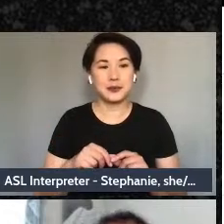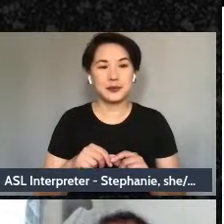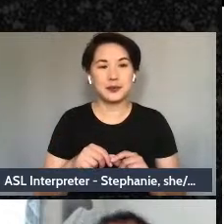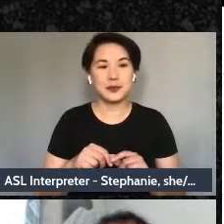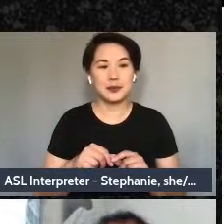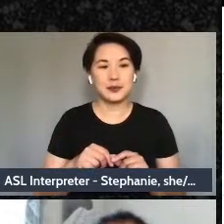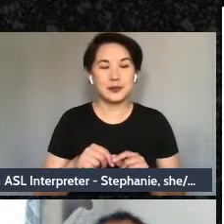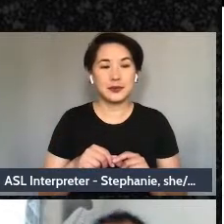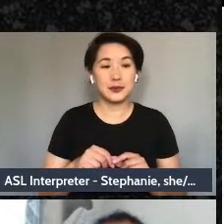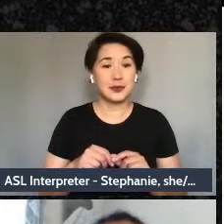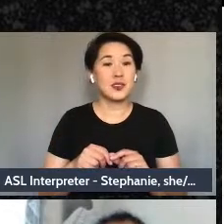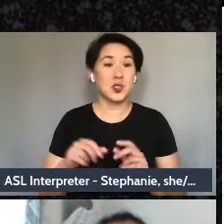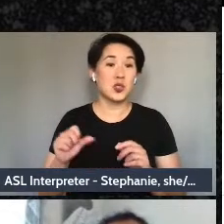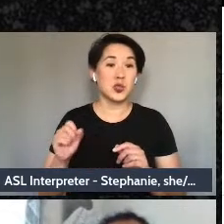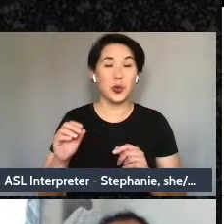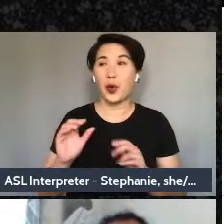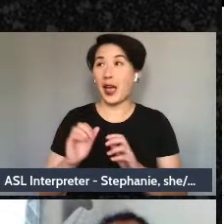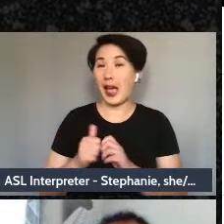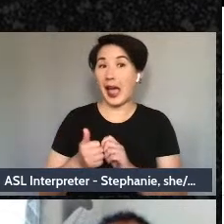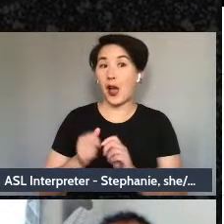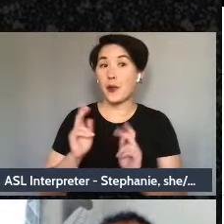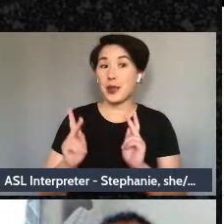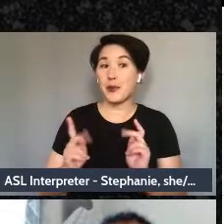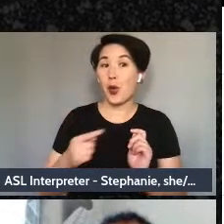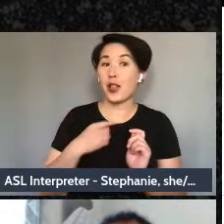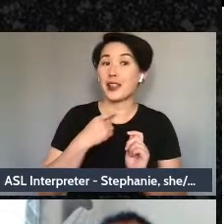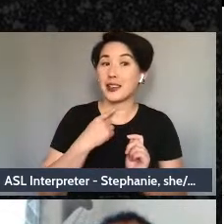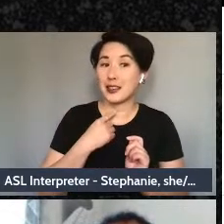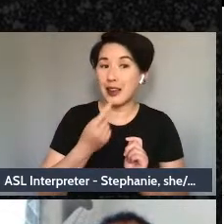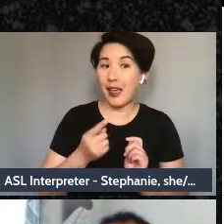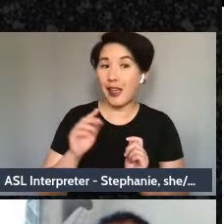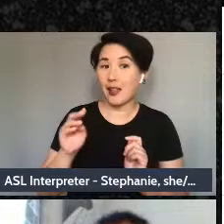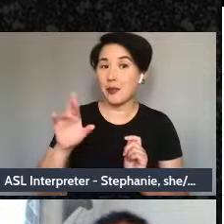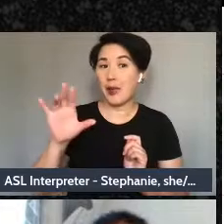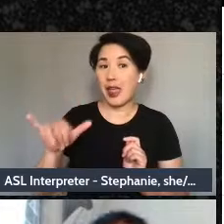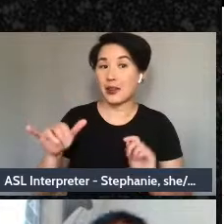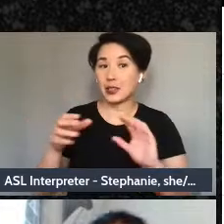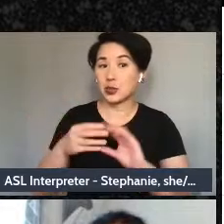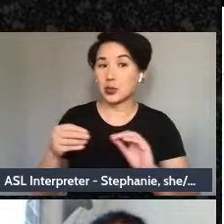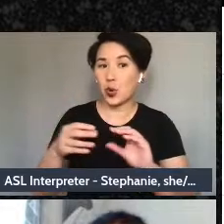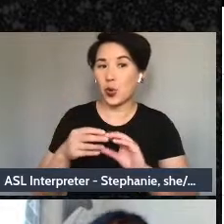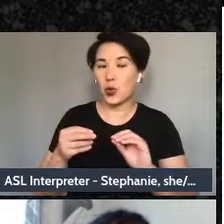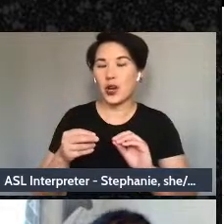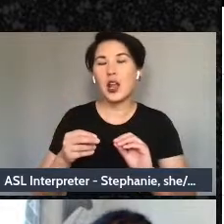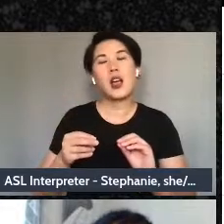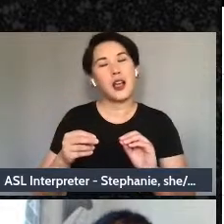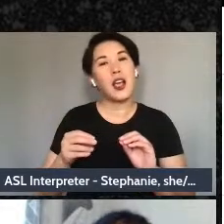her narrative is told is really indicative of a thinning of her story. And when I think of the